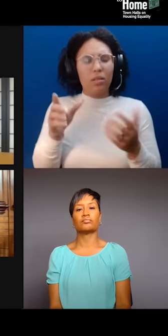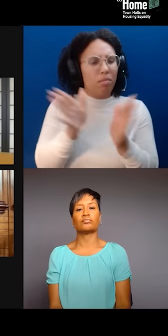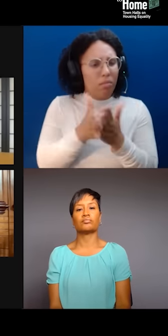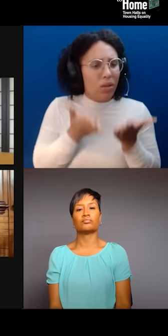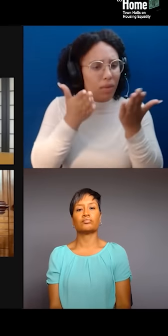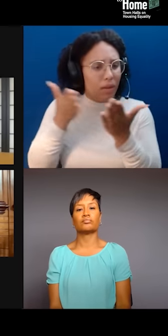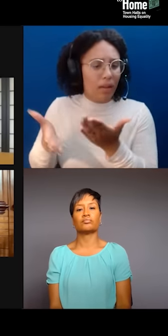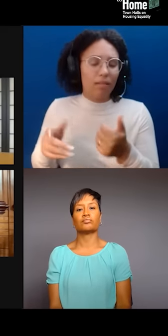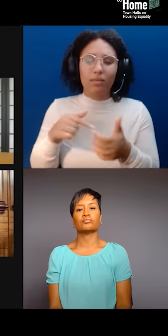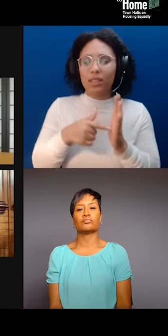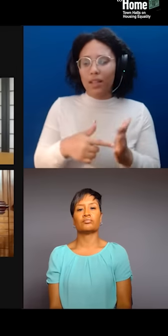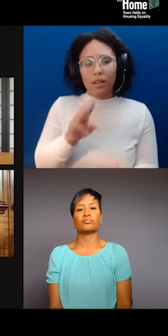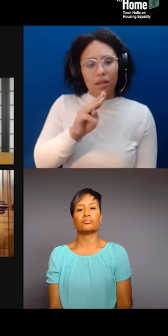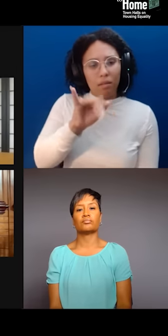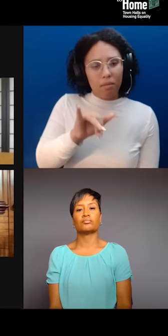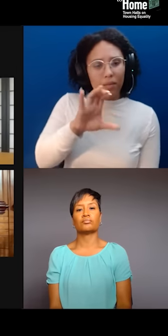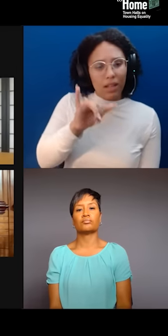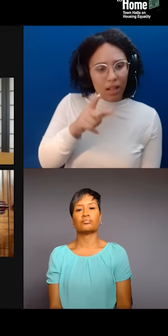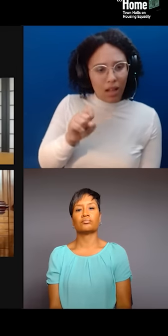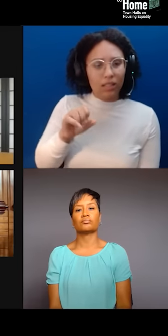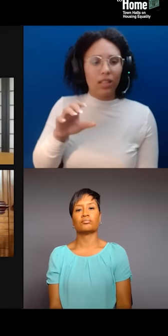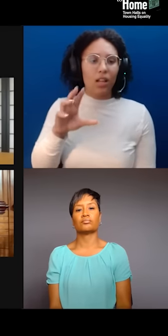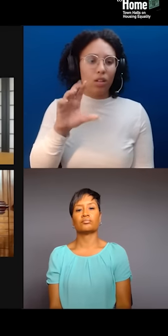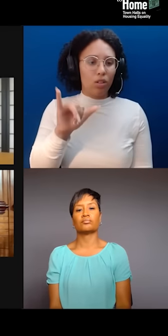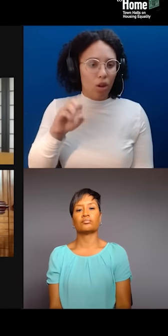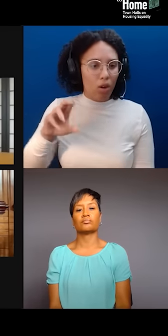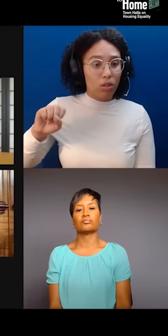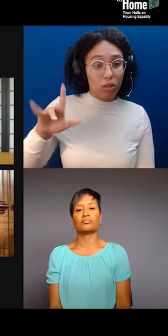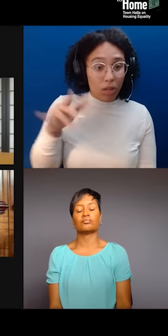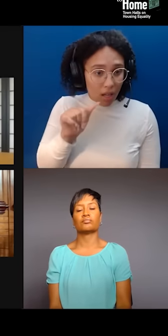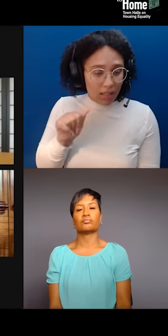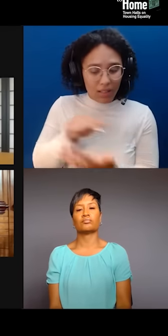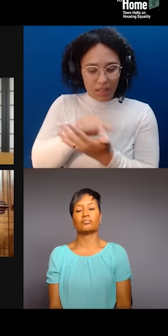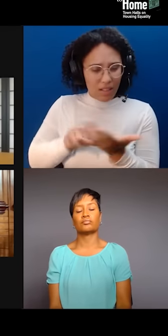and understanding centering the indigenous resistance. But how do we actually do that?